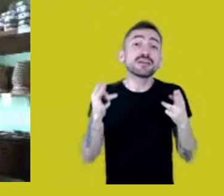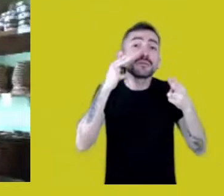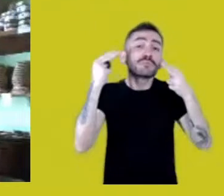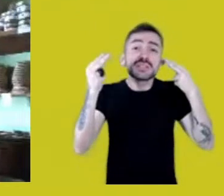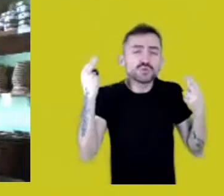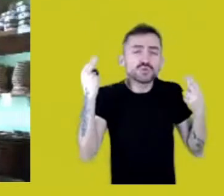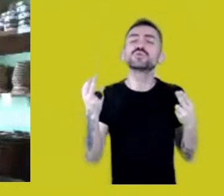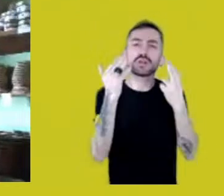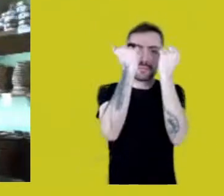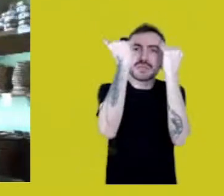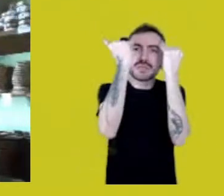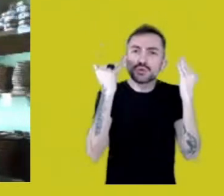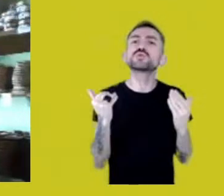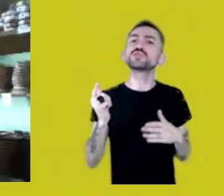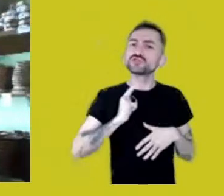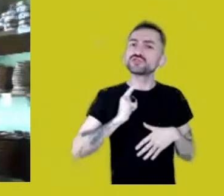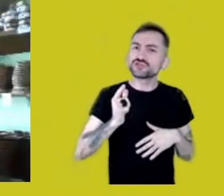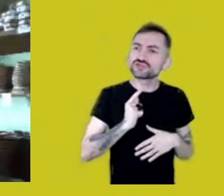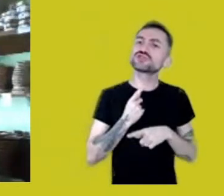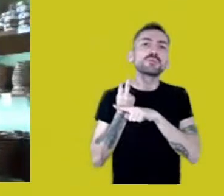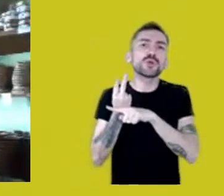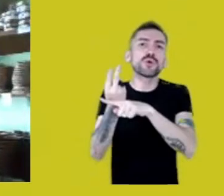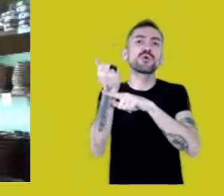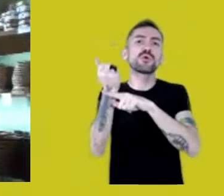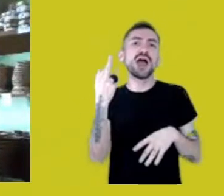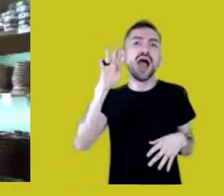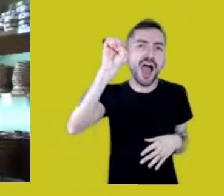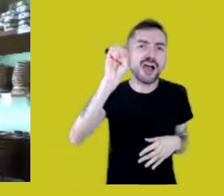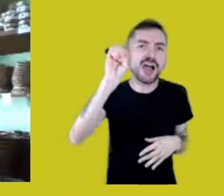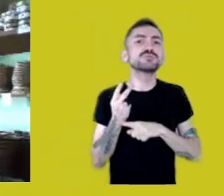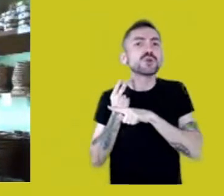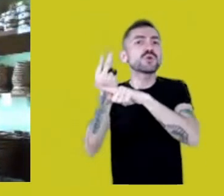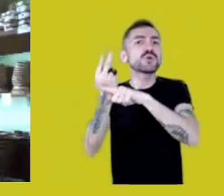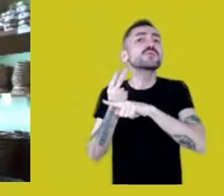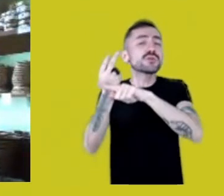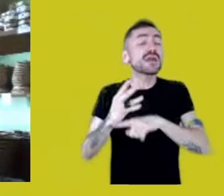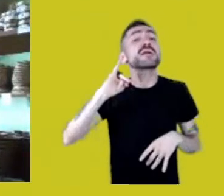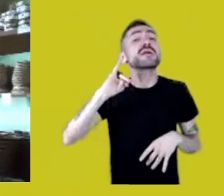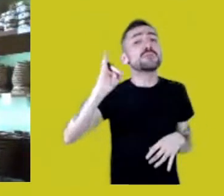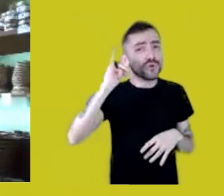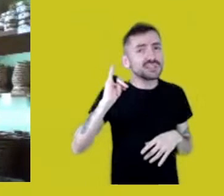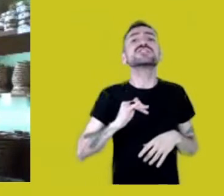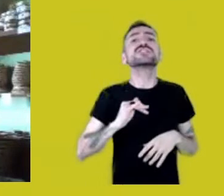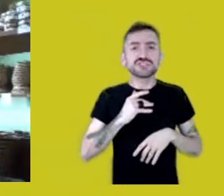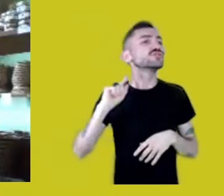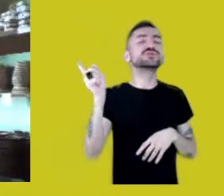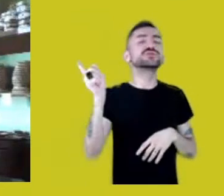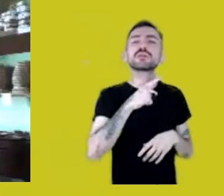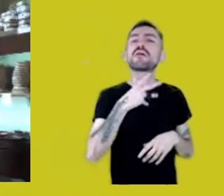we need to recognize that there are many forms besides books,